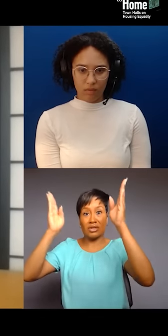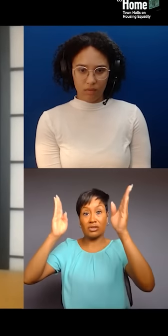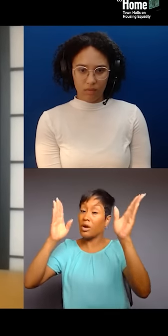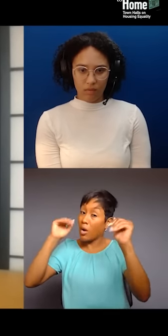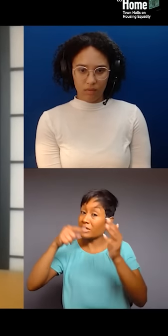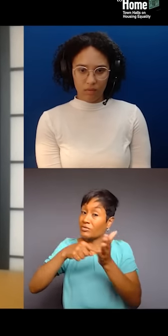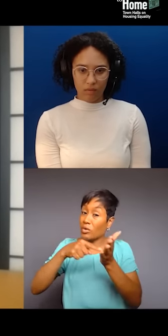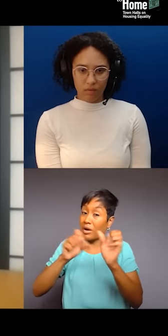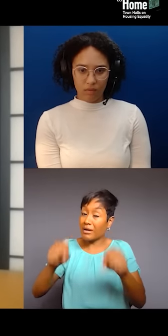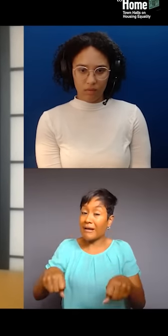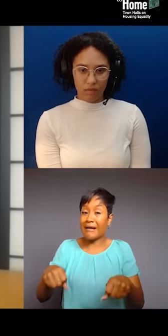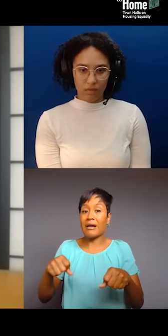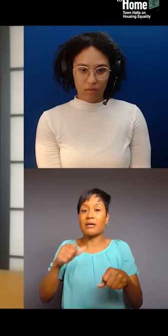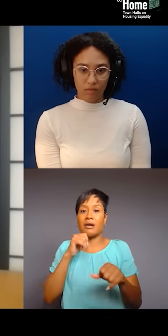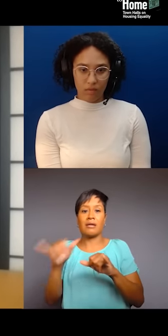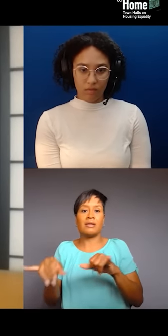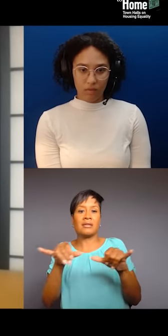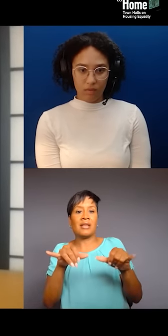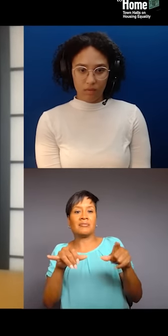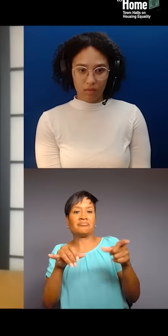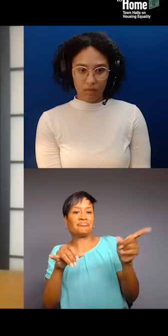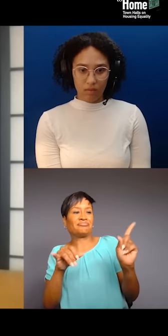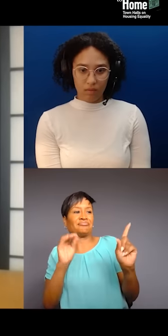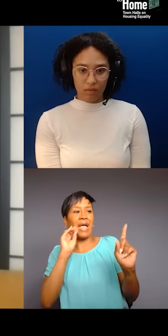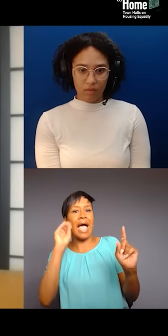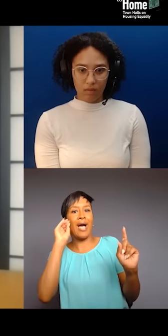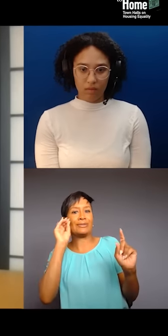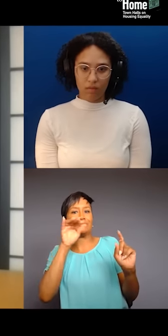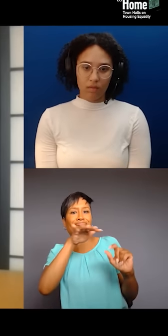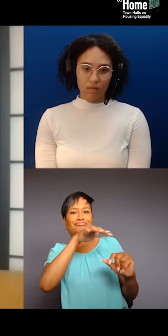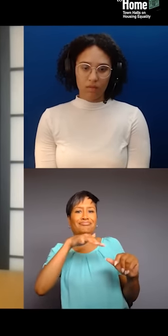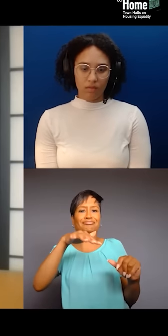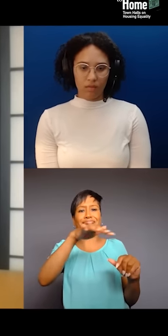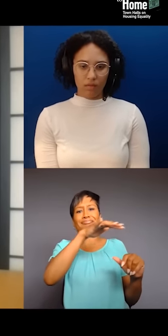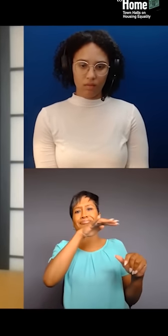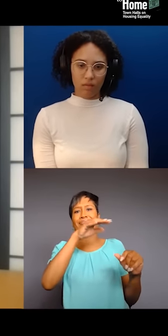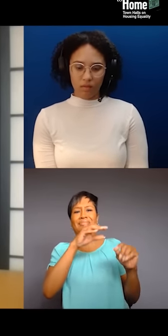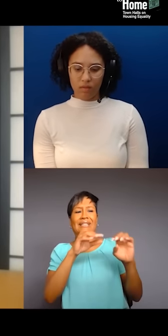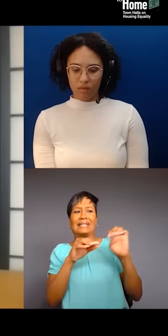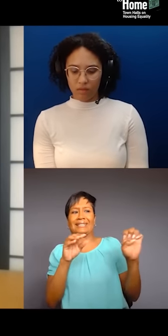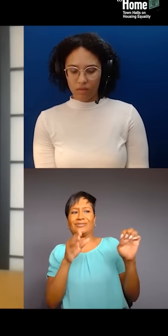that are lining the East River. But you know, like why is it that Queensbridge is still where Queensbridge is at?